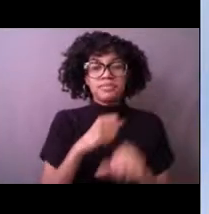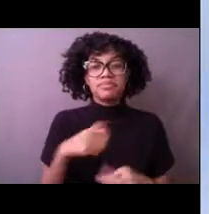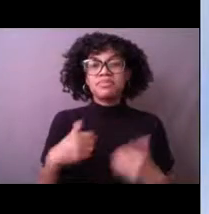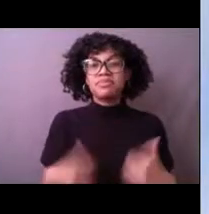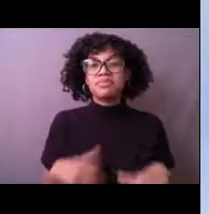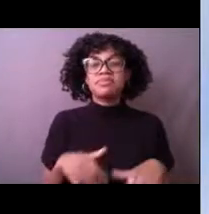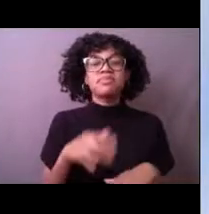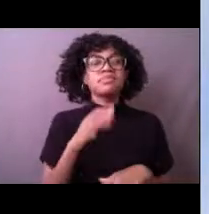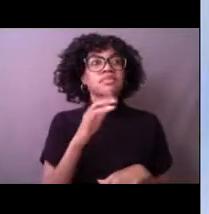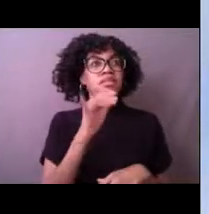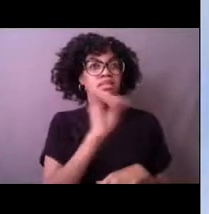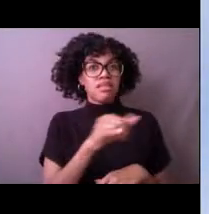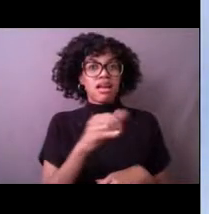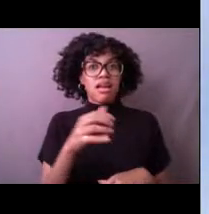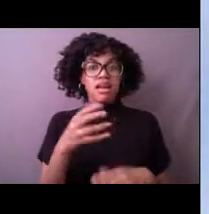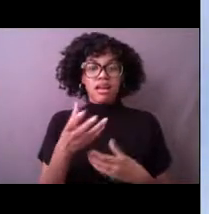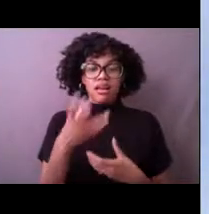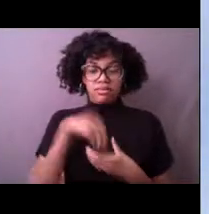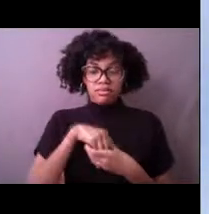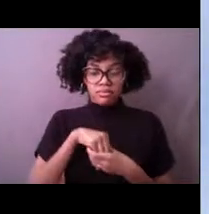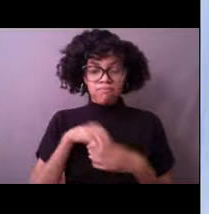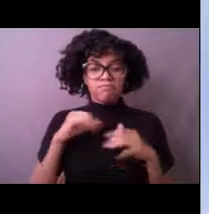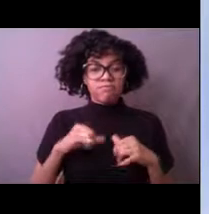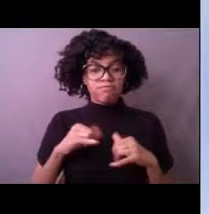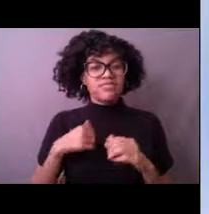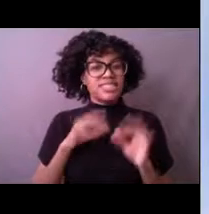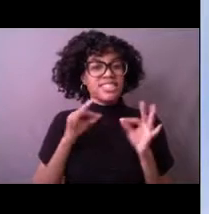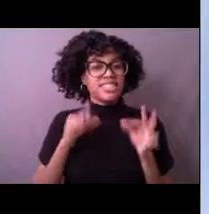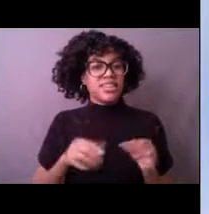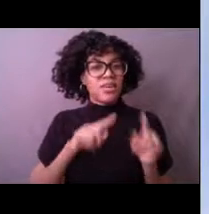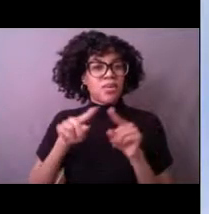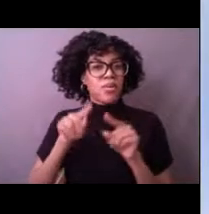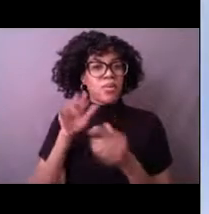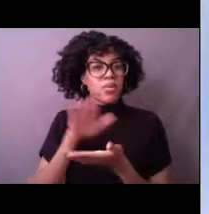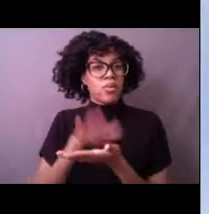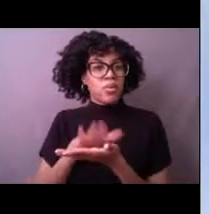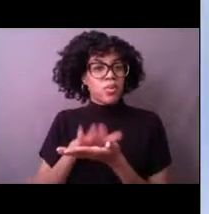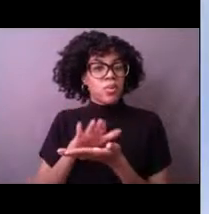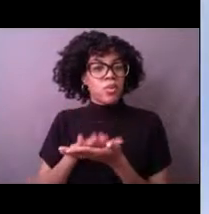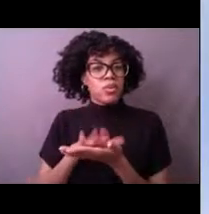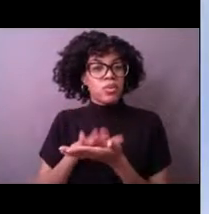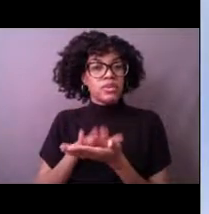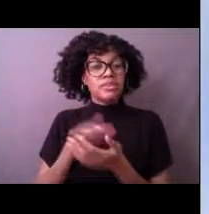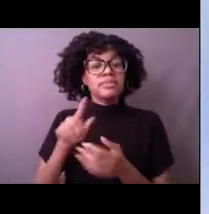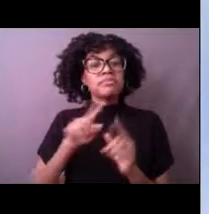and went to school at Old Dominion University where I studied physical oceanography.